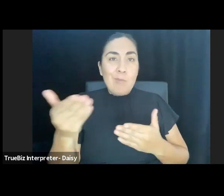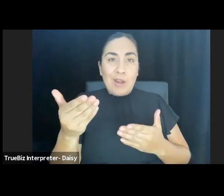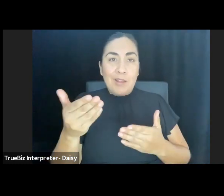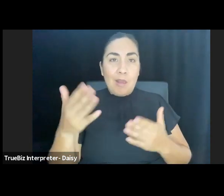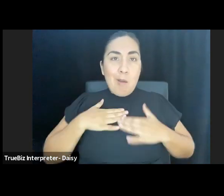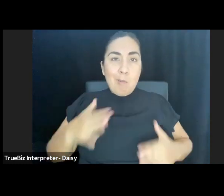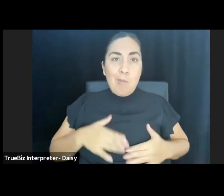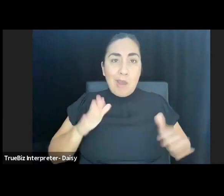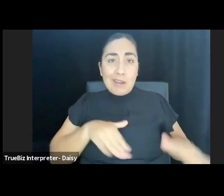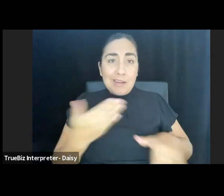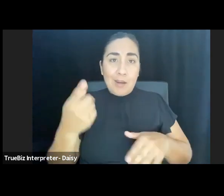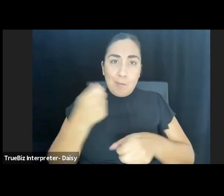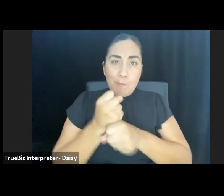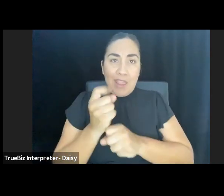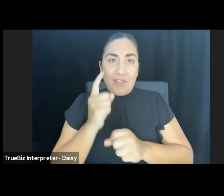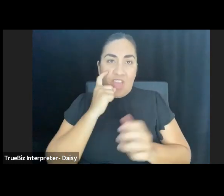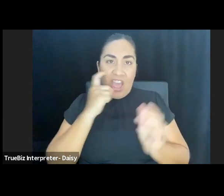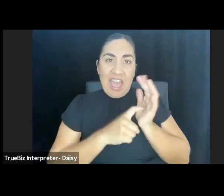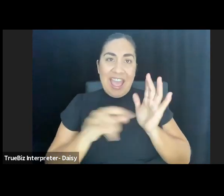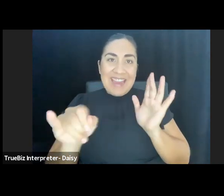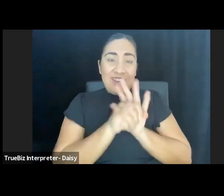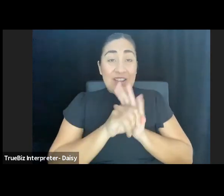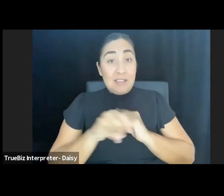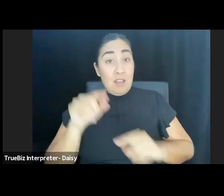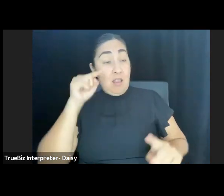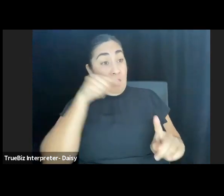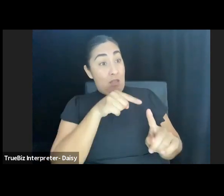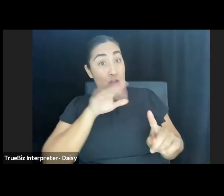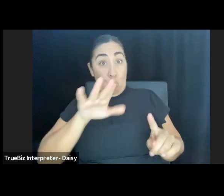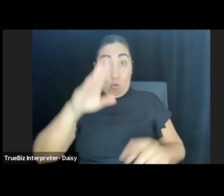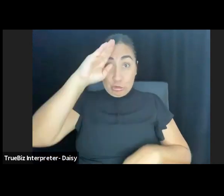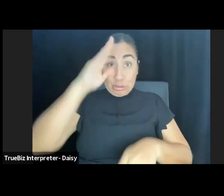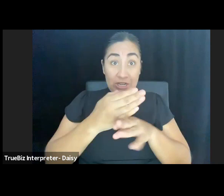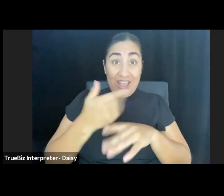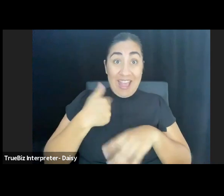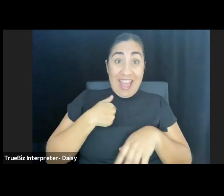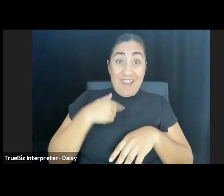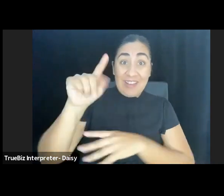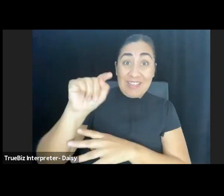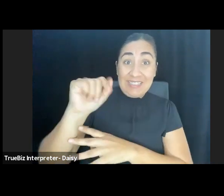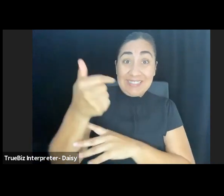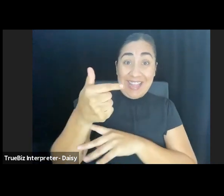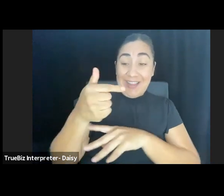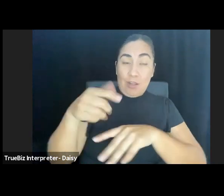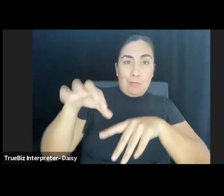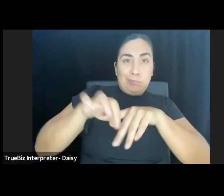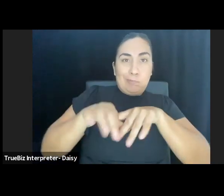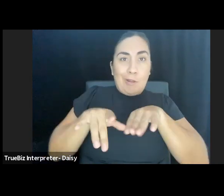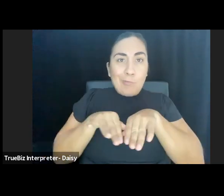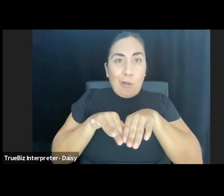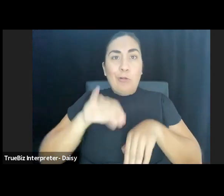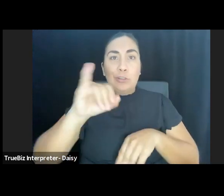"Is this your son?" Got a tag on his toe say John Doe. They gotta put a number on it, John Doe Number Four.